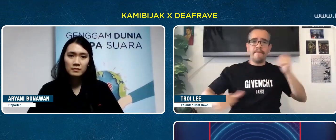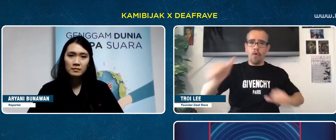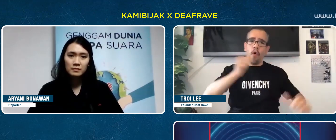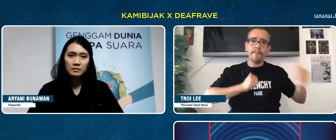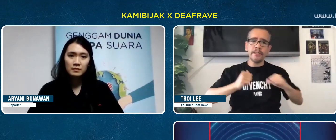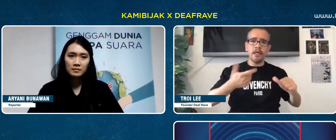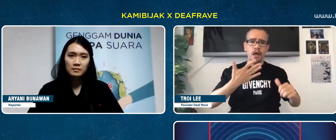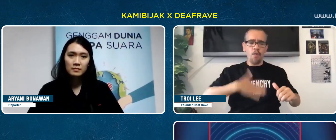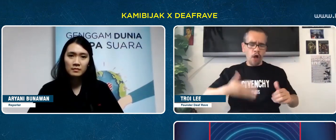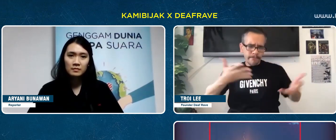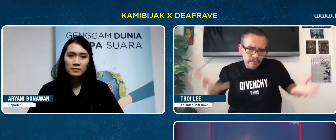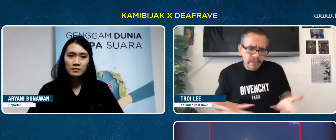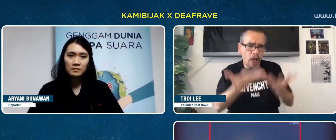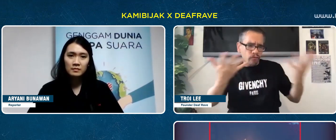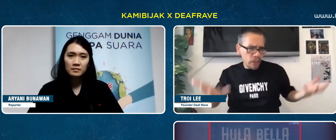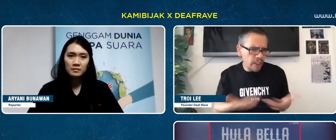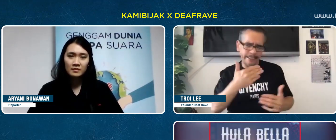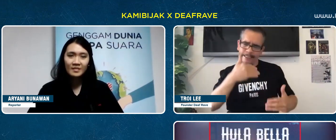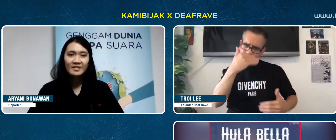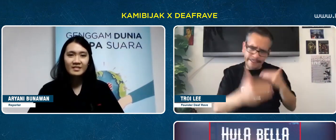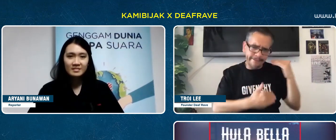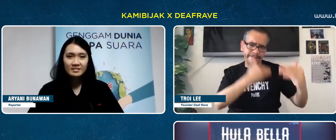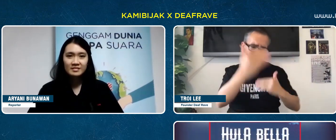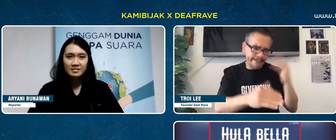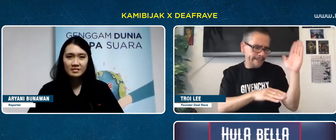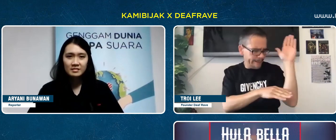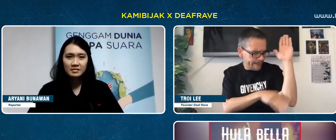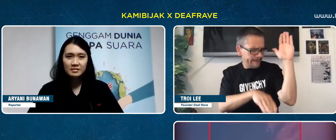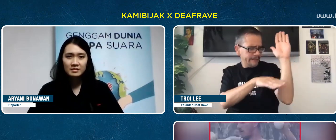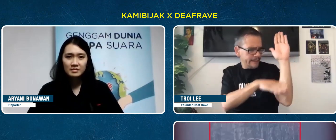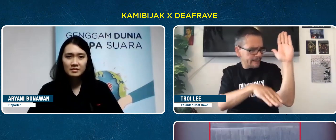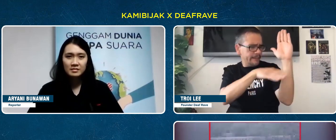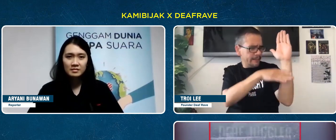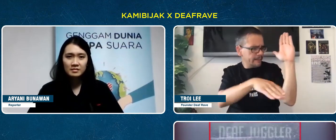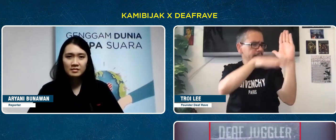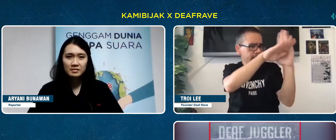want them and their love of art to flourish.